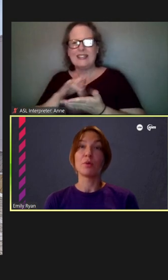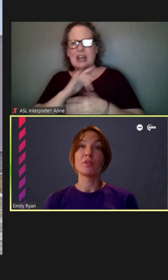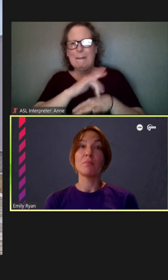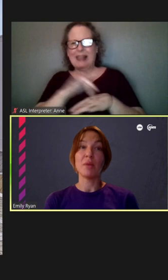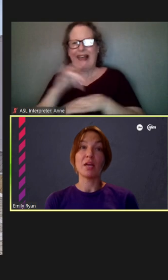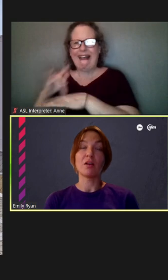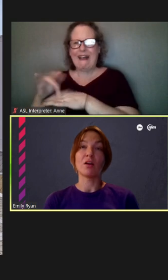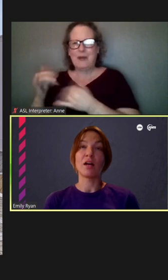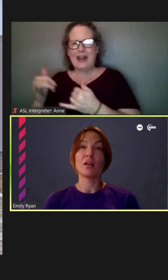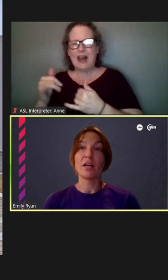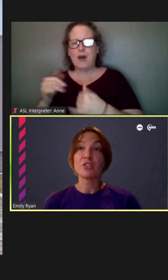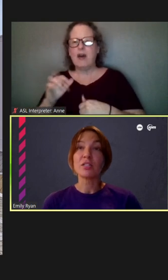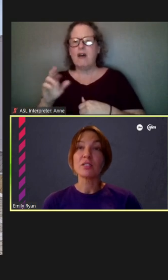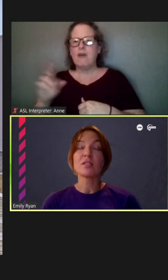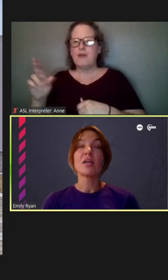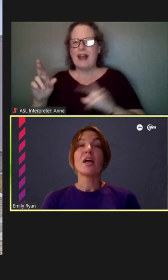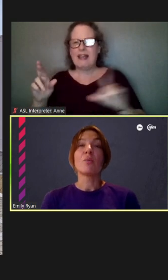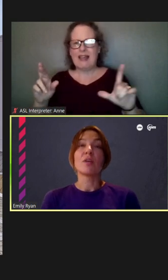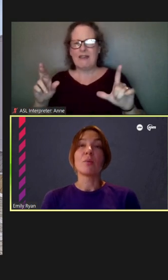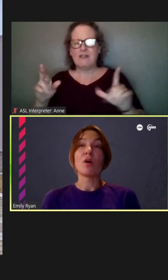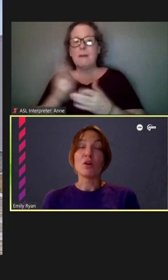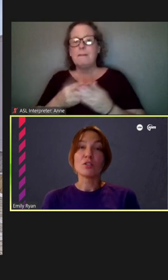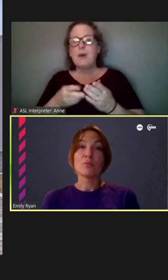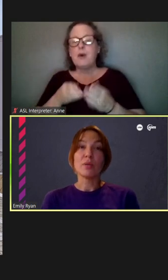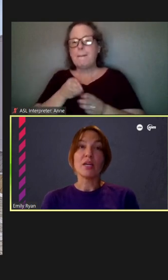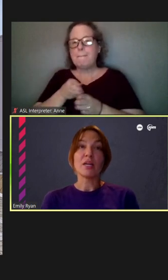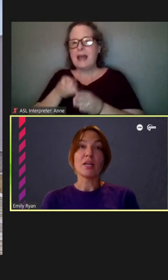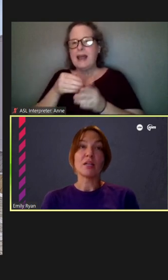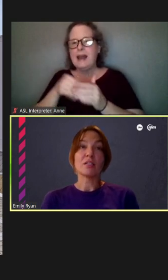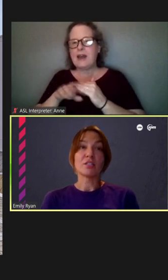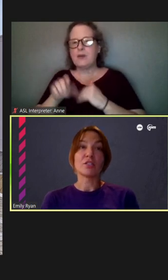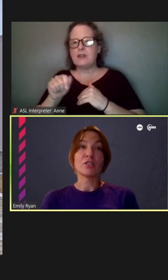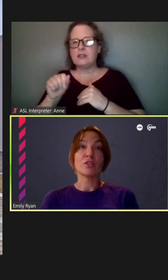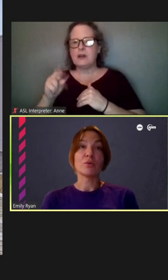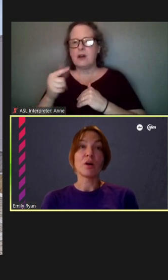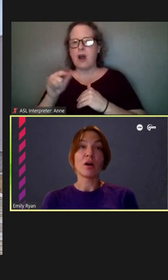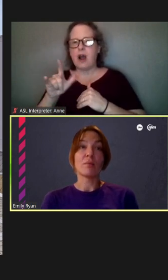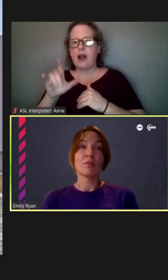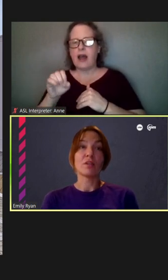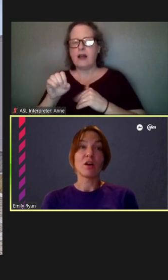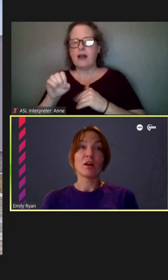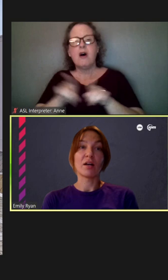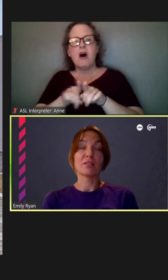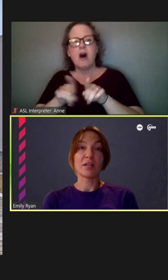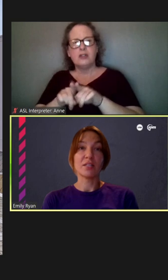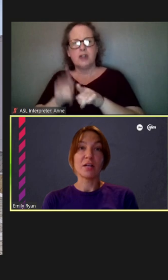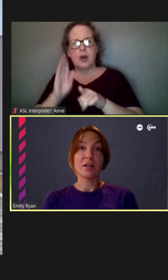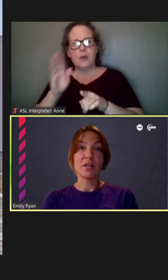be both in the main Argyle entrance. They will also be in addition to the Argyle secondary